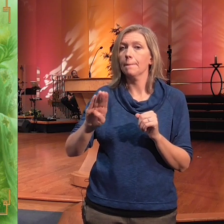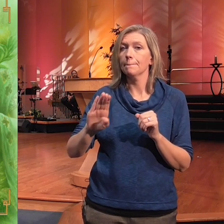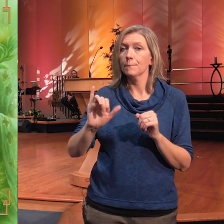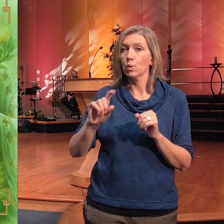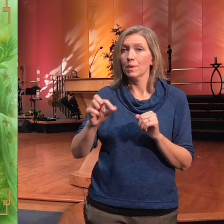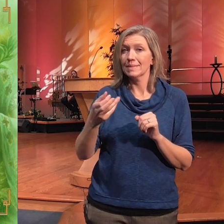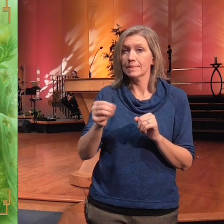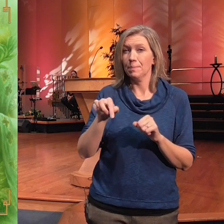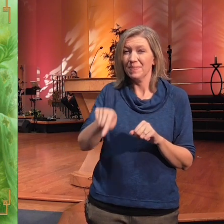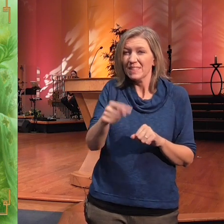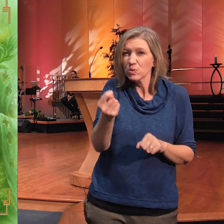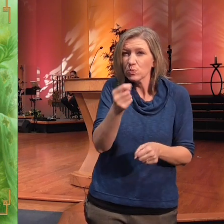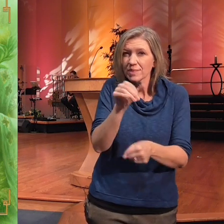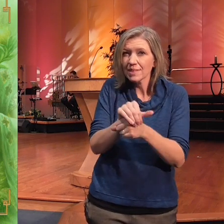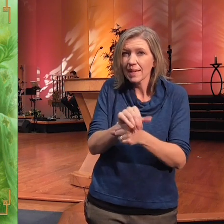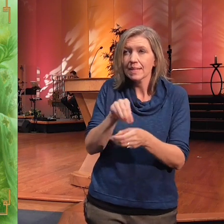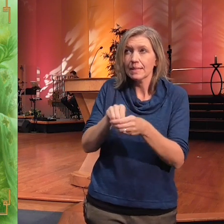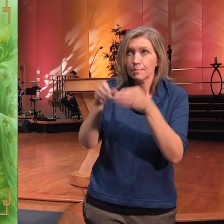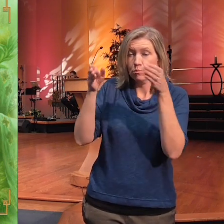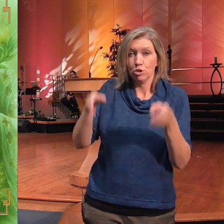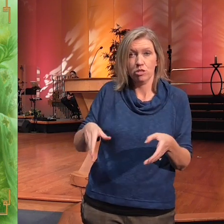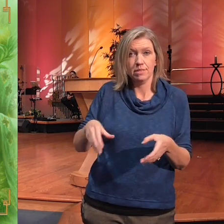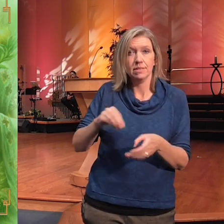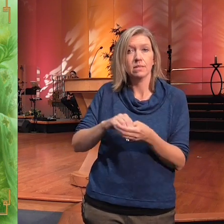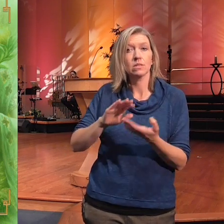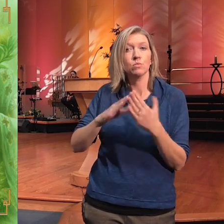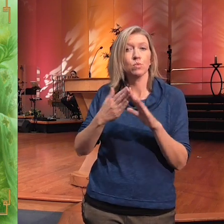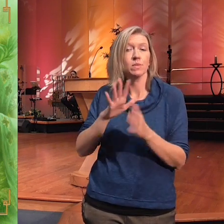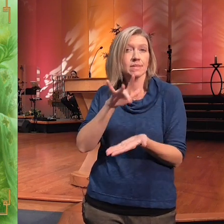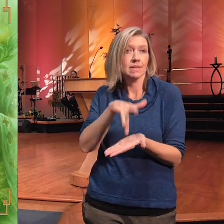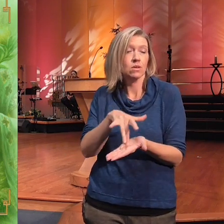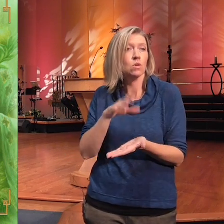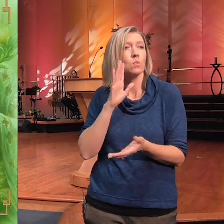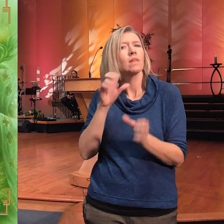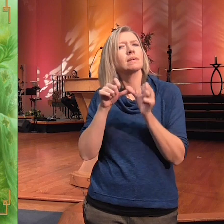Center and we're going to continue some of those beautiful practices that Dr Michelle